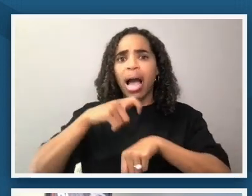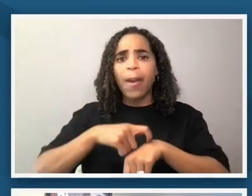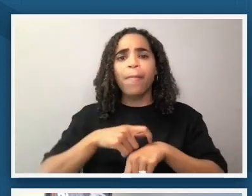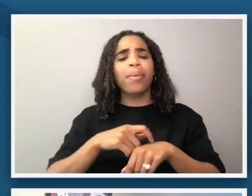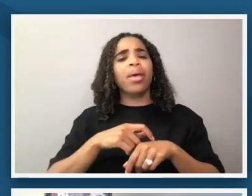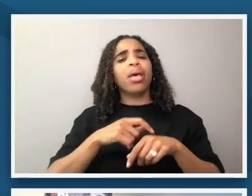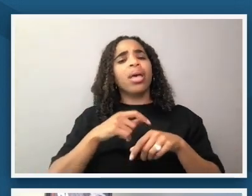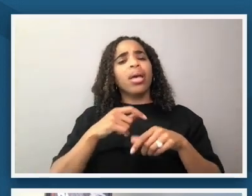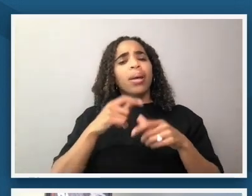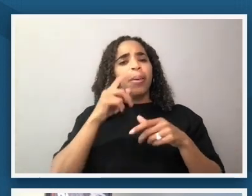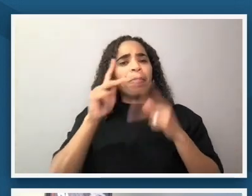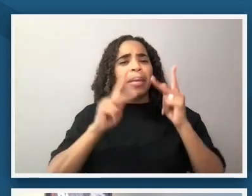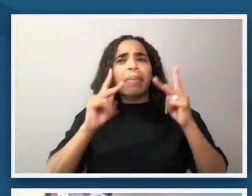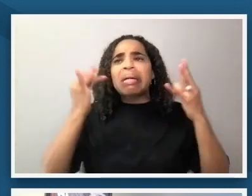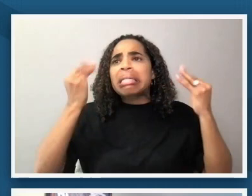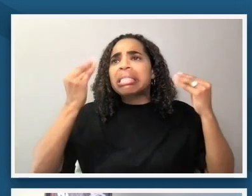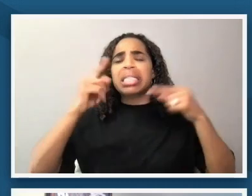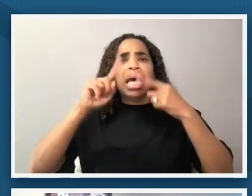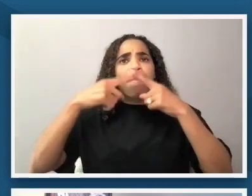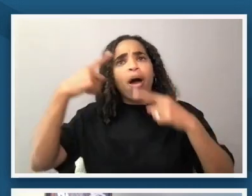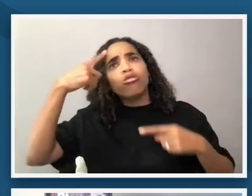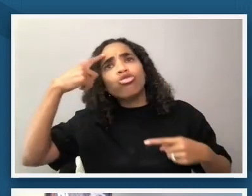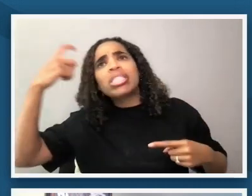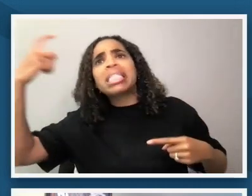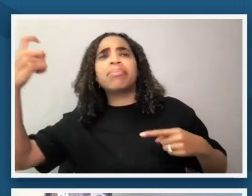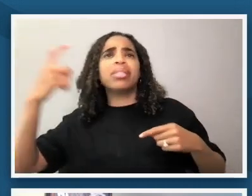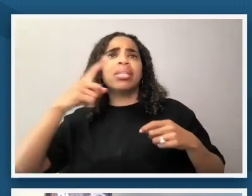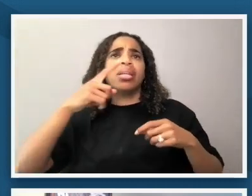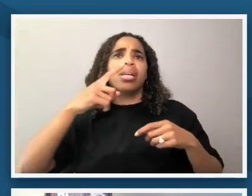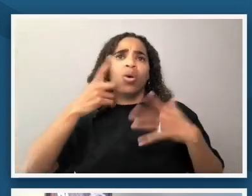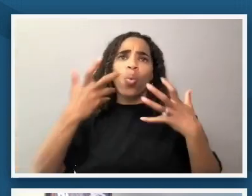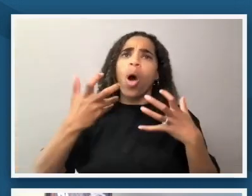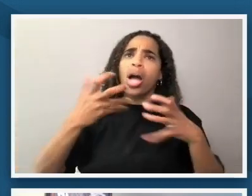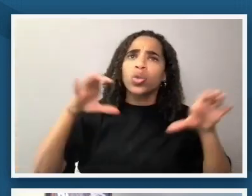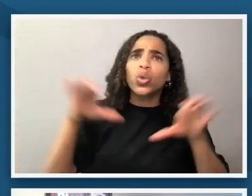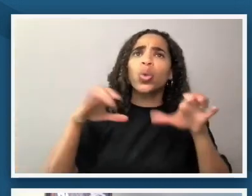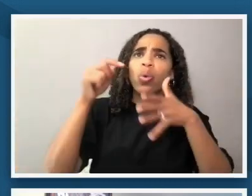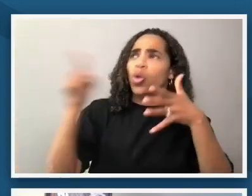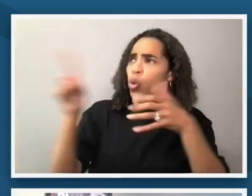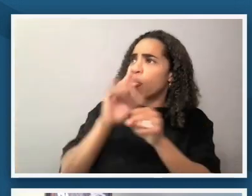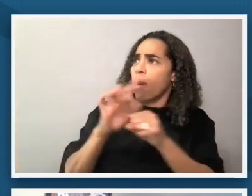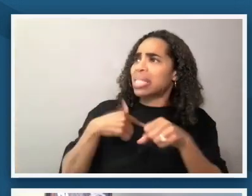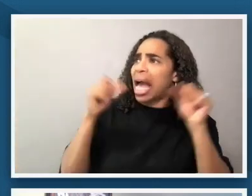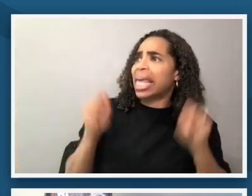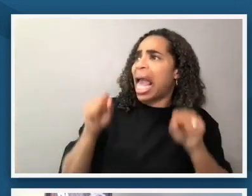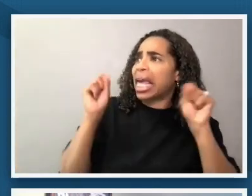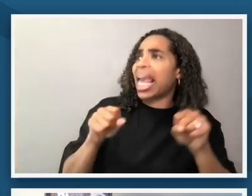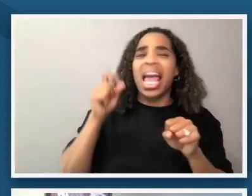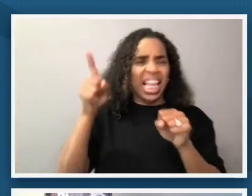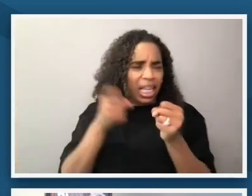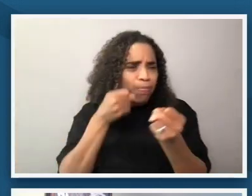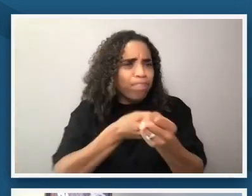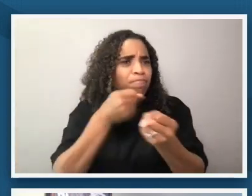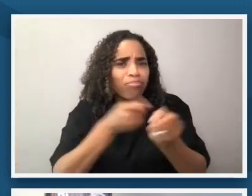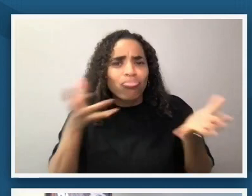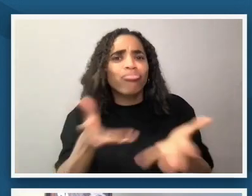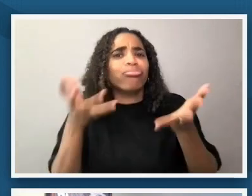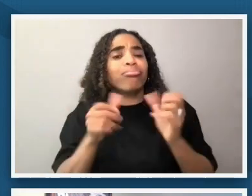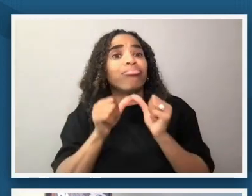promises were yet to be fulfilled and he continues to be that voice 26